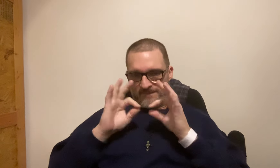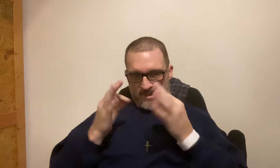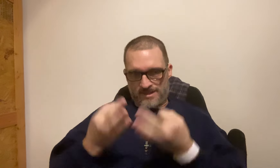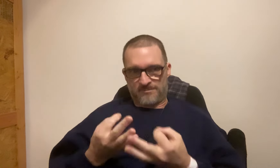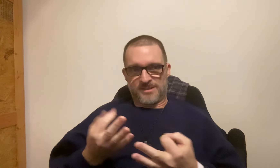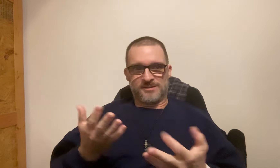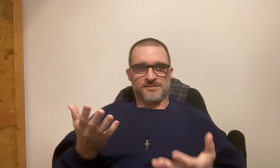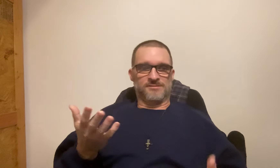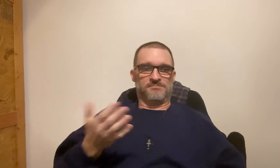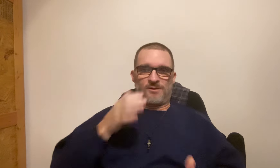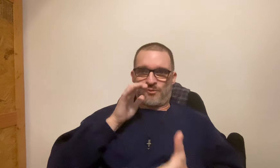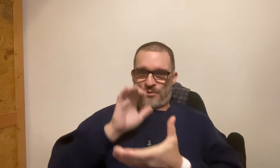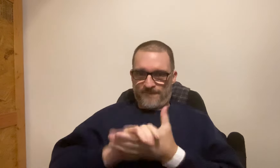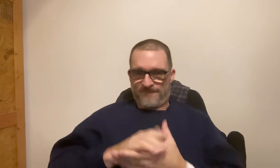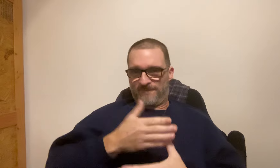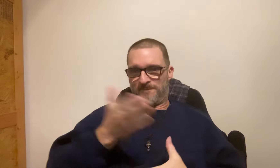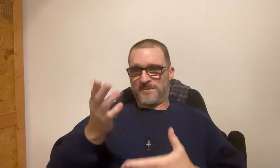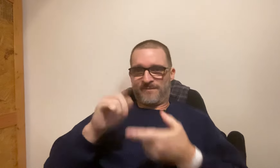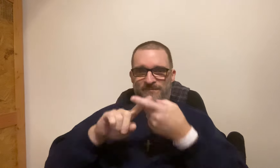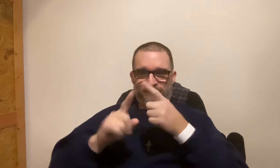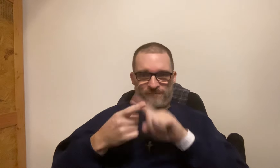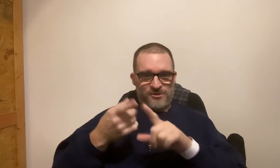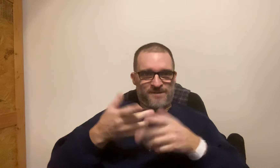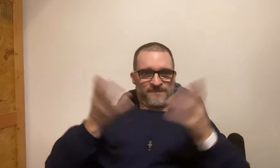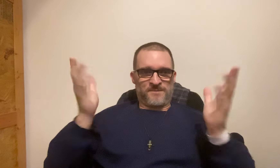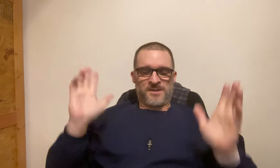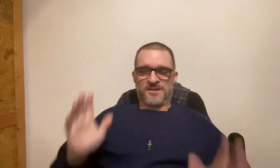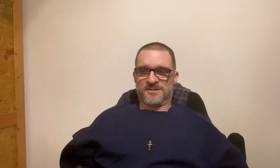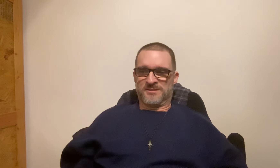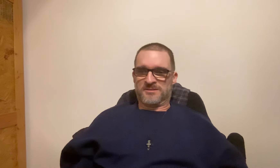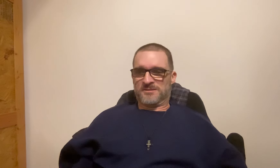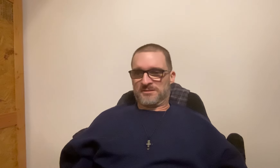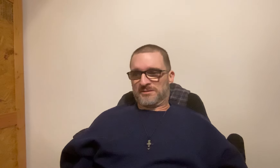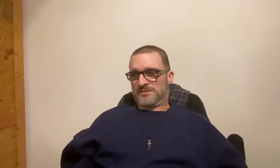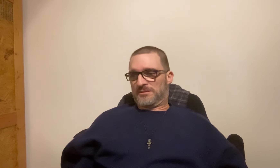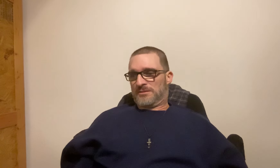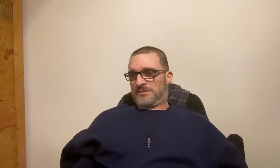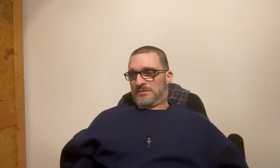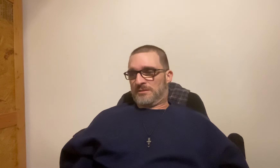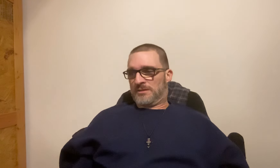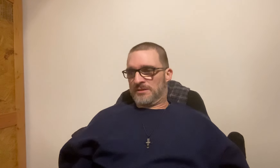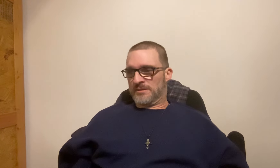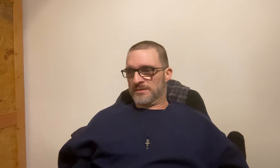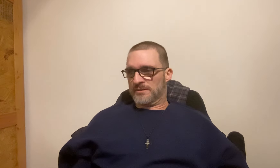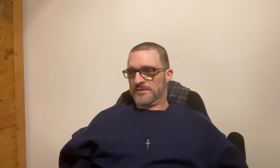I want to see my family, my wife, and my friends everywhere.